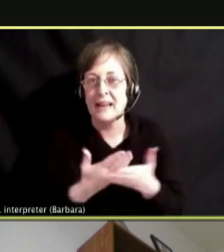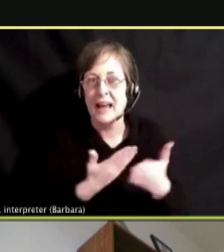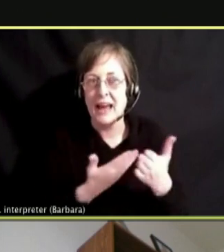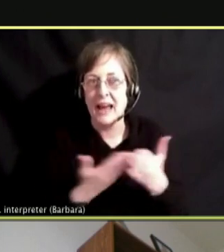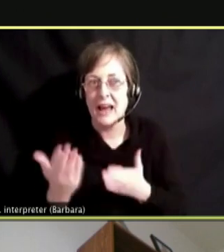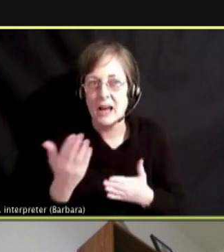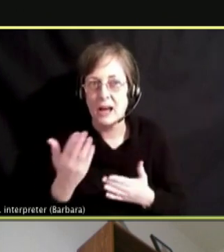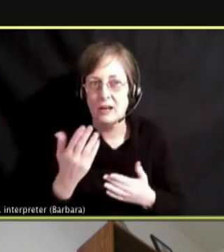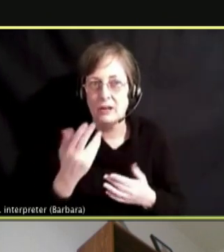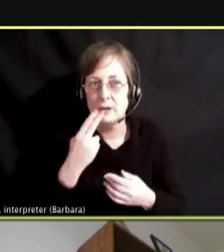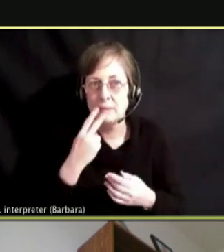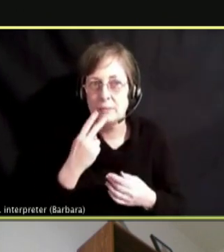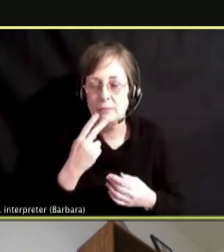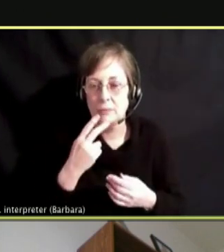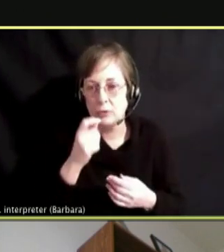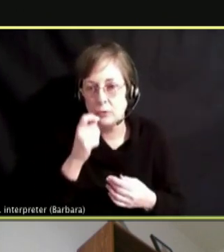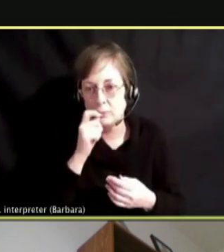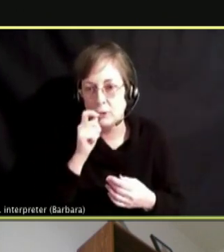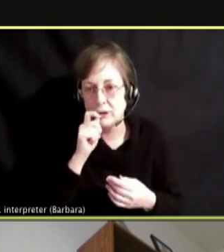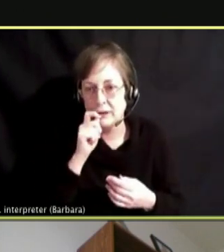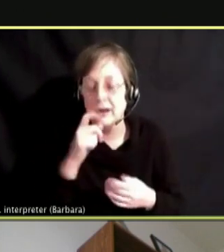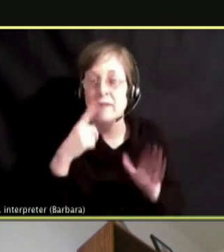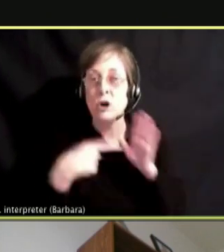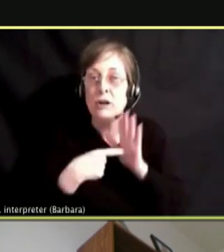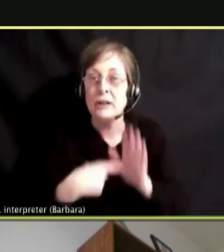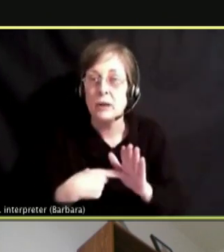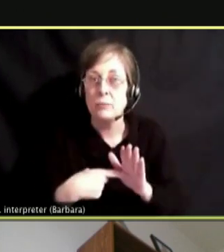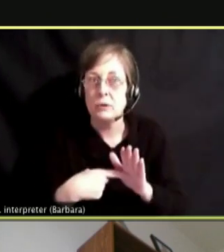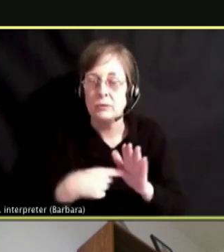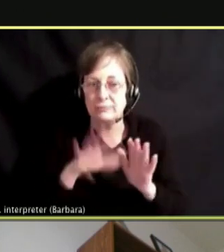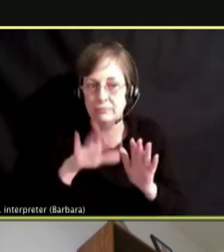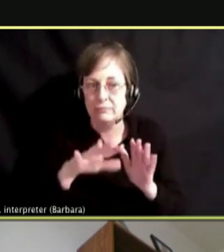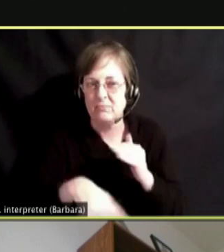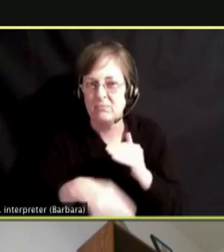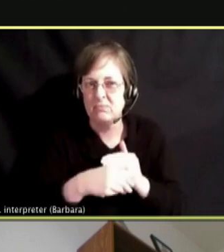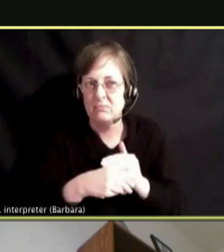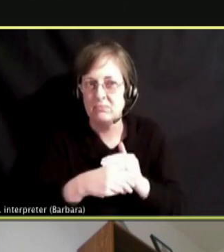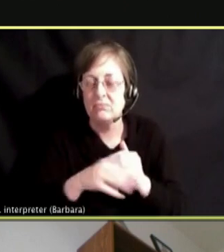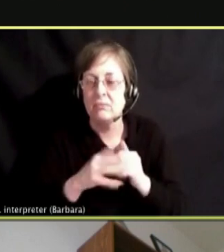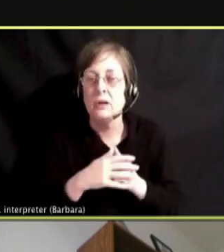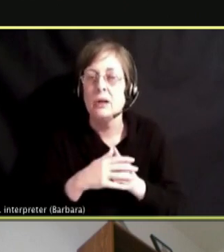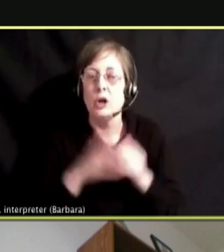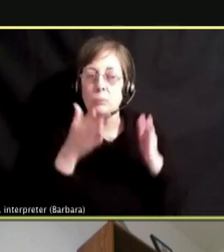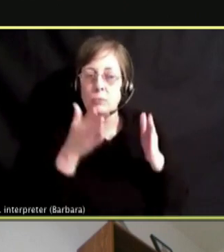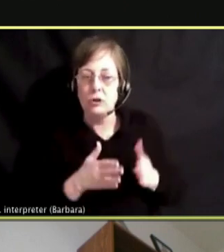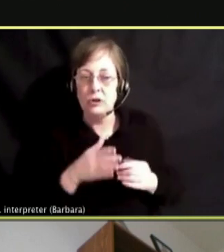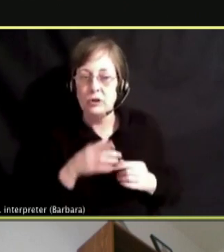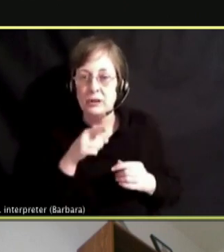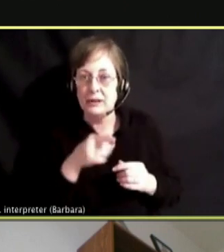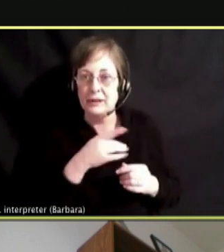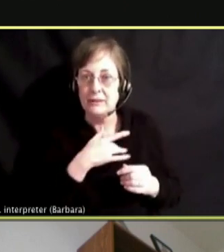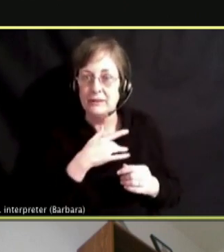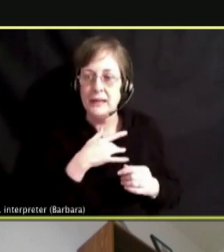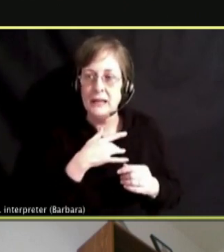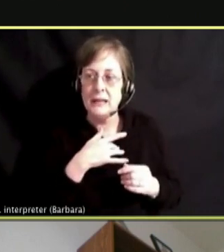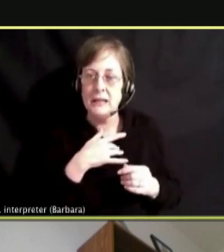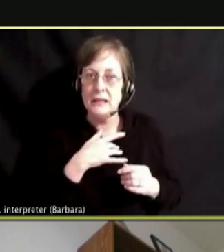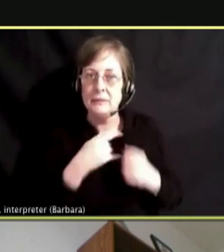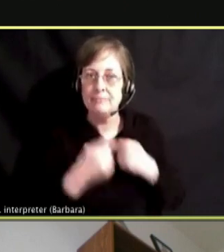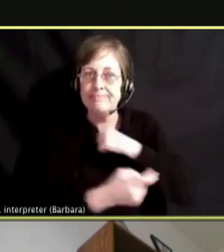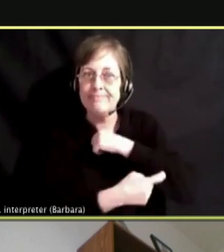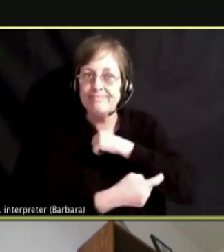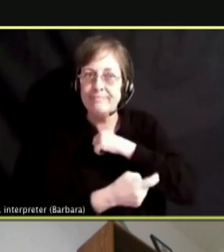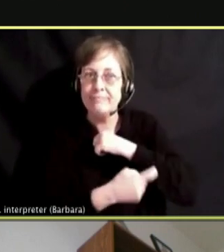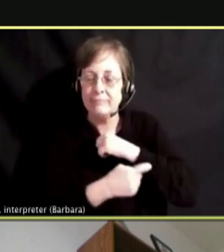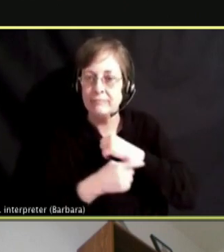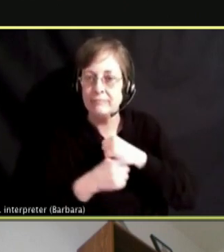IN ADDITION TO THAT, A PERSON MIGHT FEEL THE URGE TO TAKE THE VAPE PEN AND HIT THE VAPE